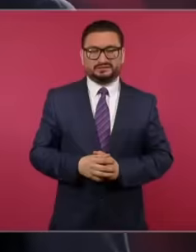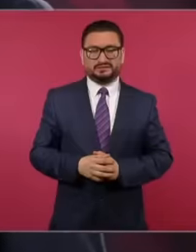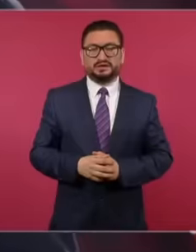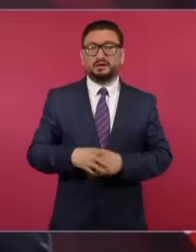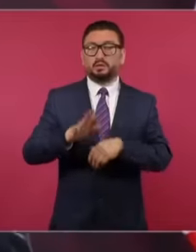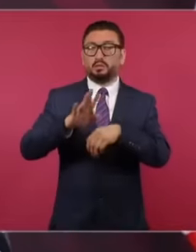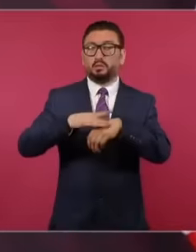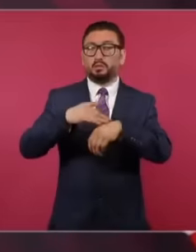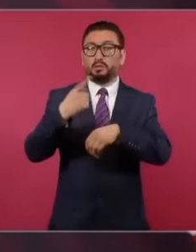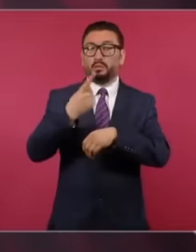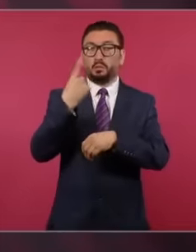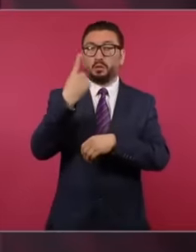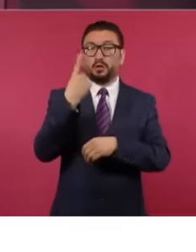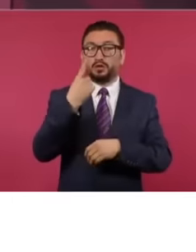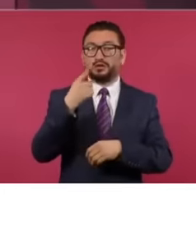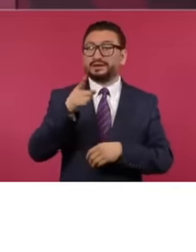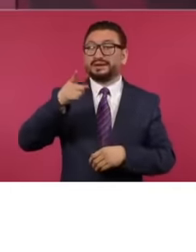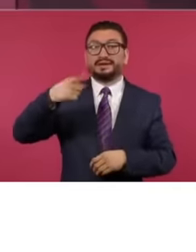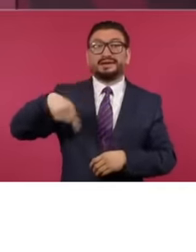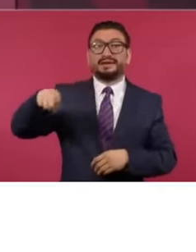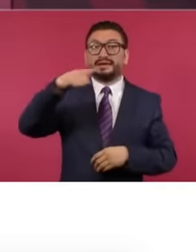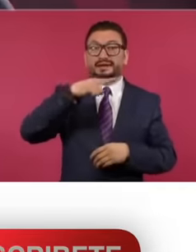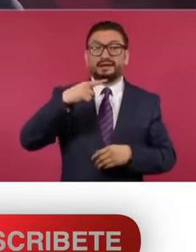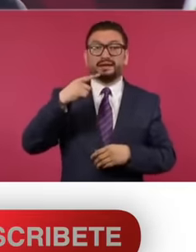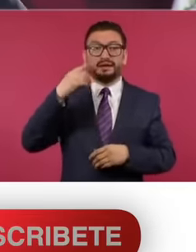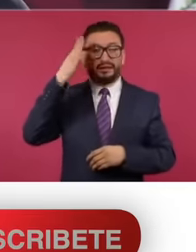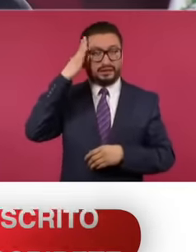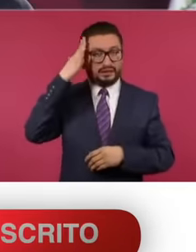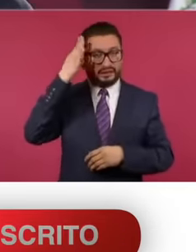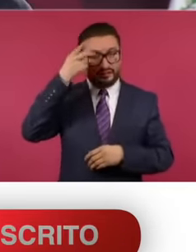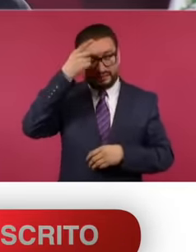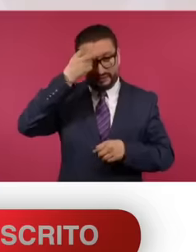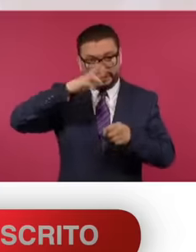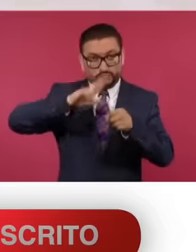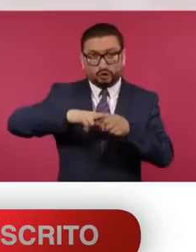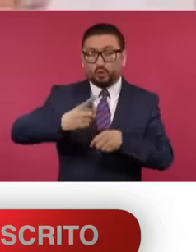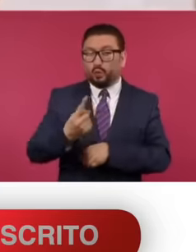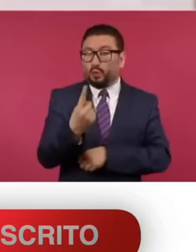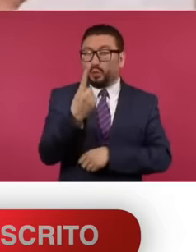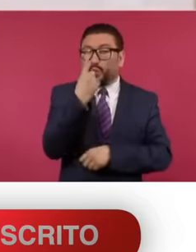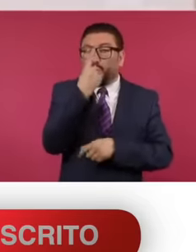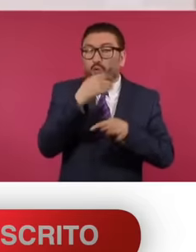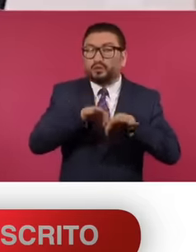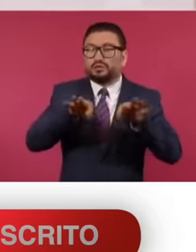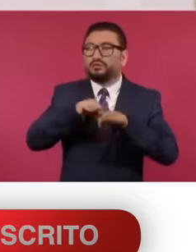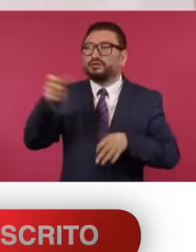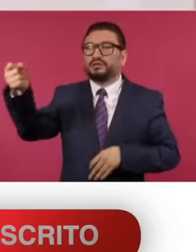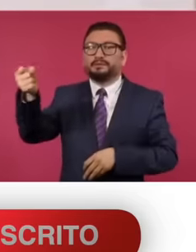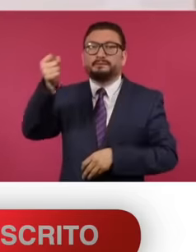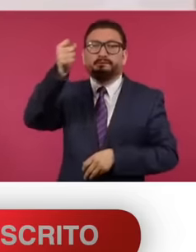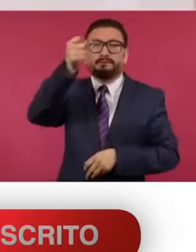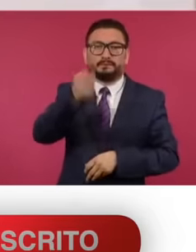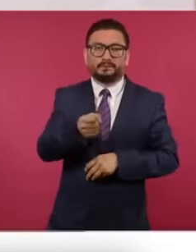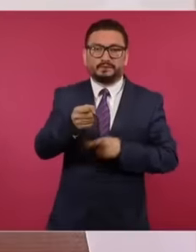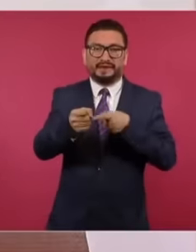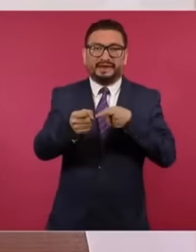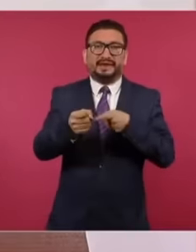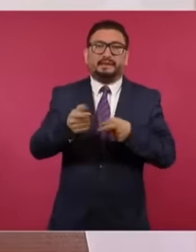is persecuting him, this is completely false and this was denied by the president himself in